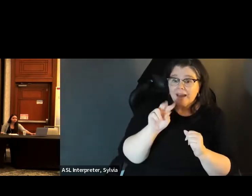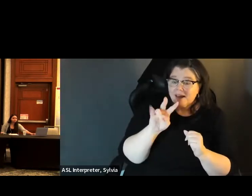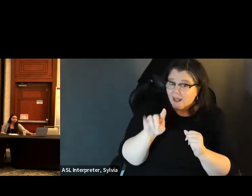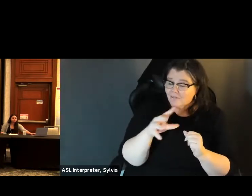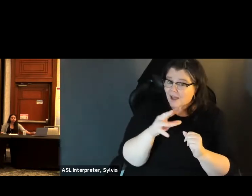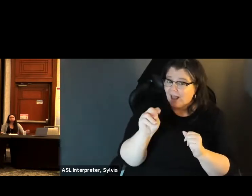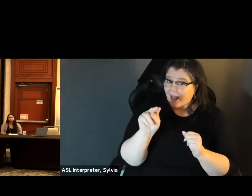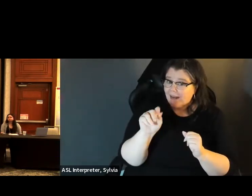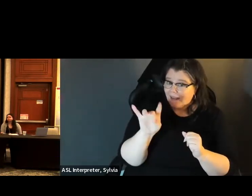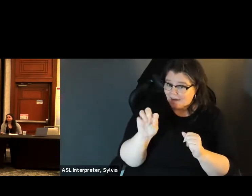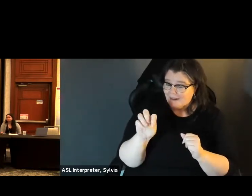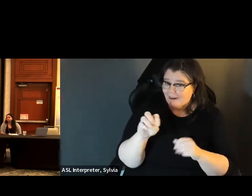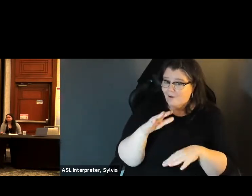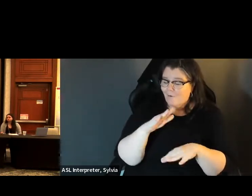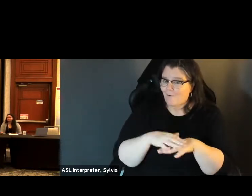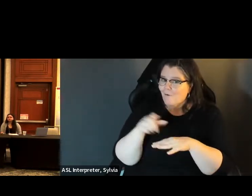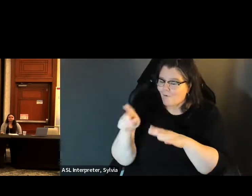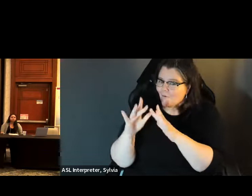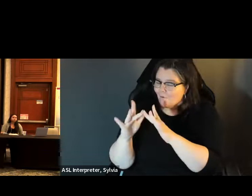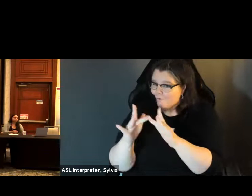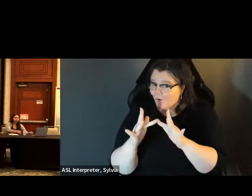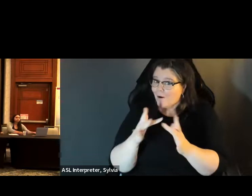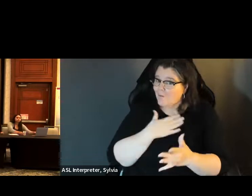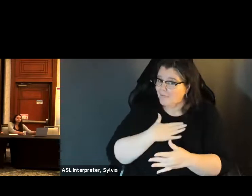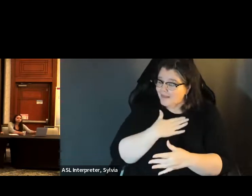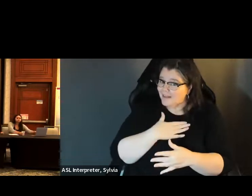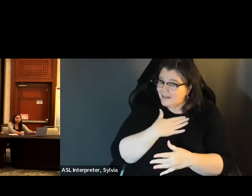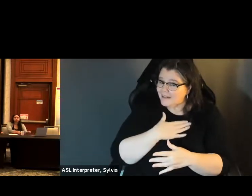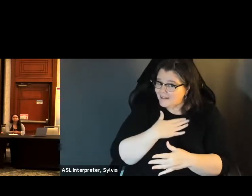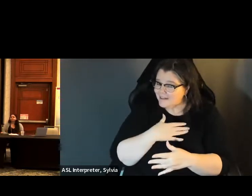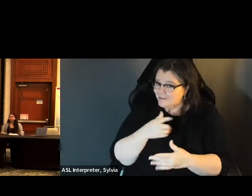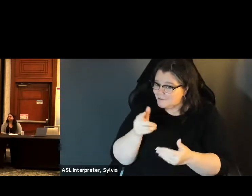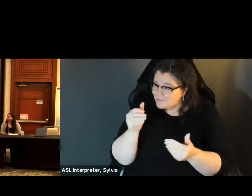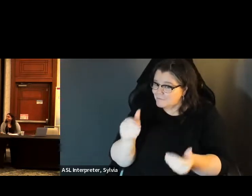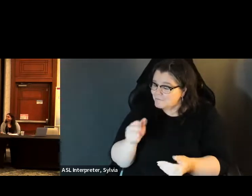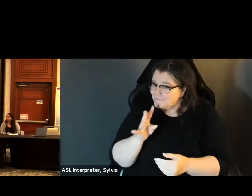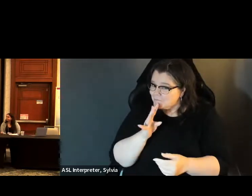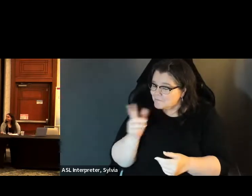each of you here, and for our folks that are online, David and Nadine, would you please introduce yourselves.